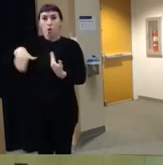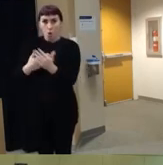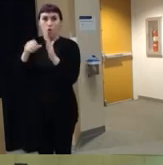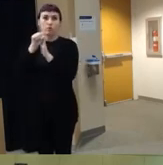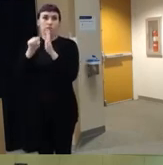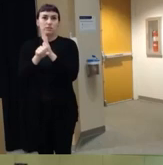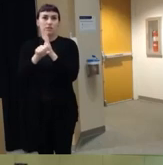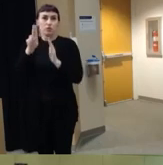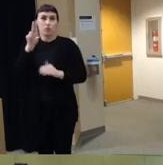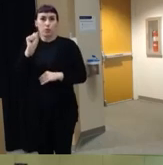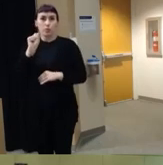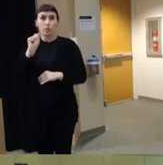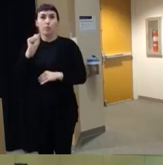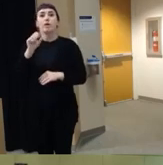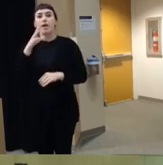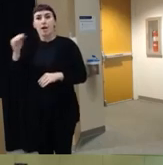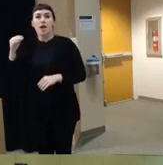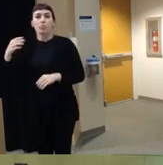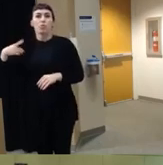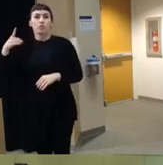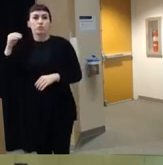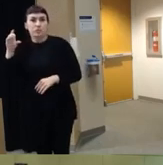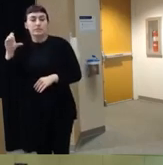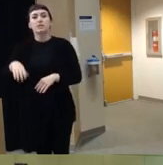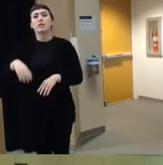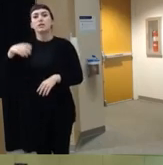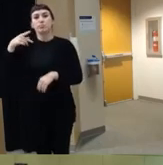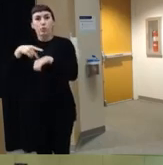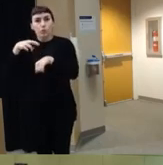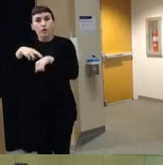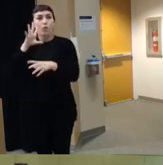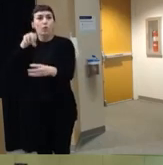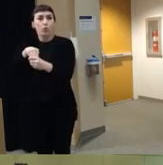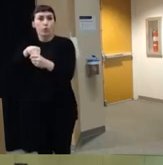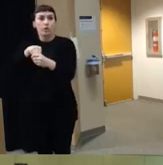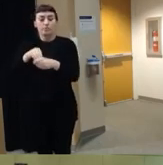in the US and the District of Colombia as well as um Puerto Rico are included in this data set um